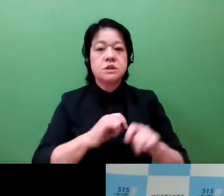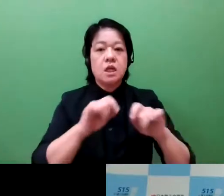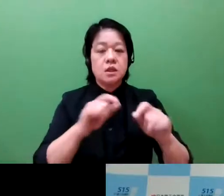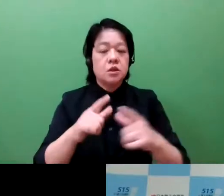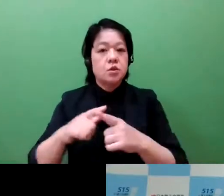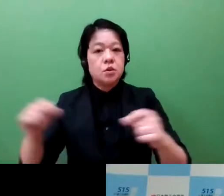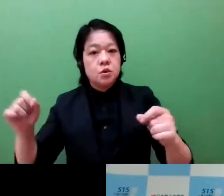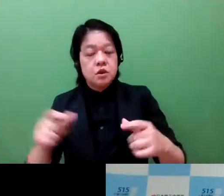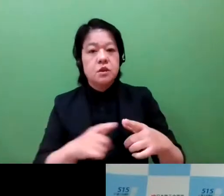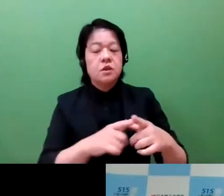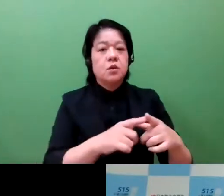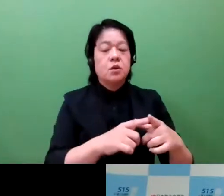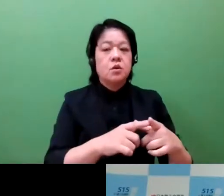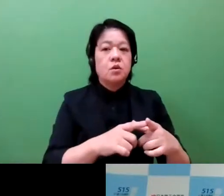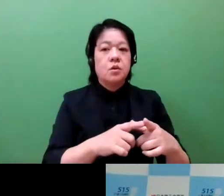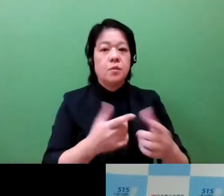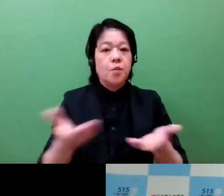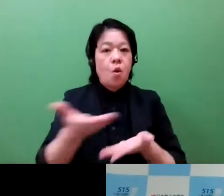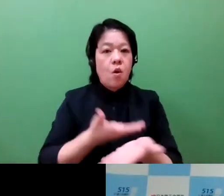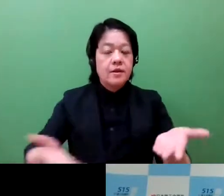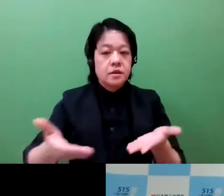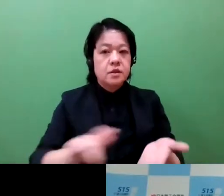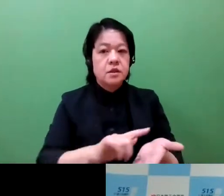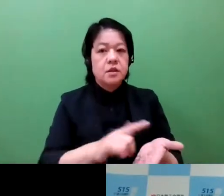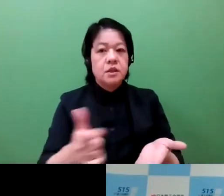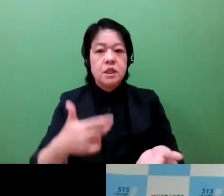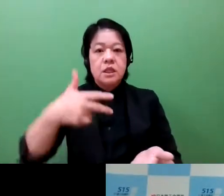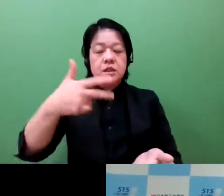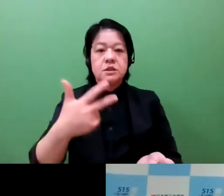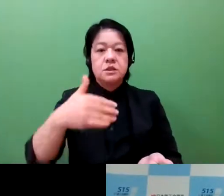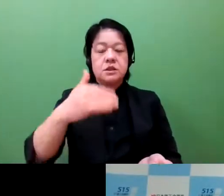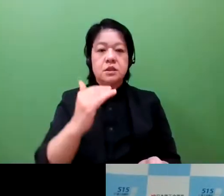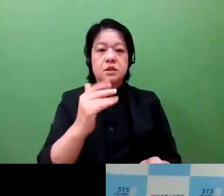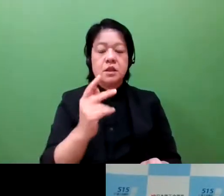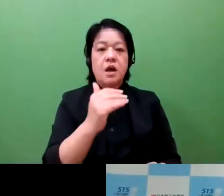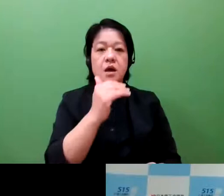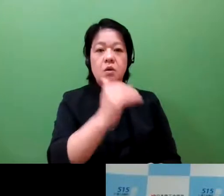and in the private sector with companies such as Panasonic. Mr. Kugai.